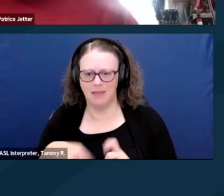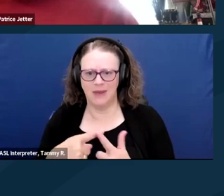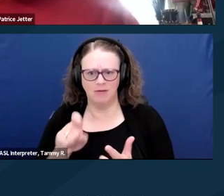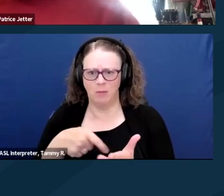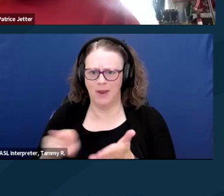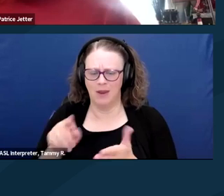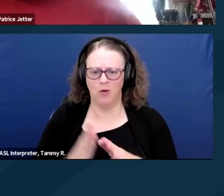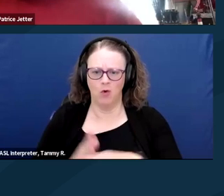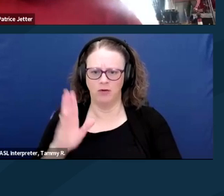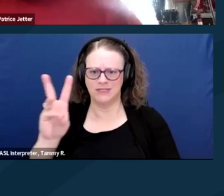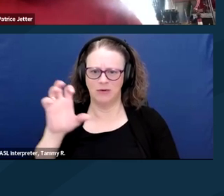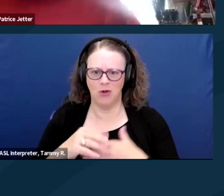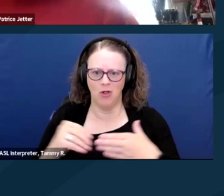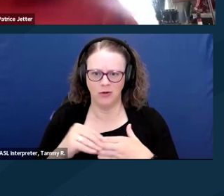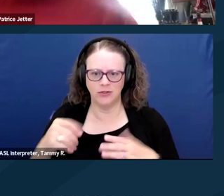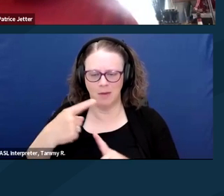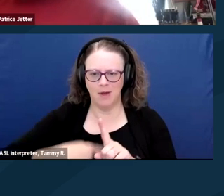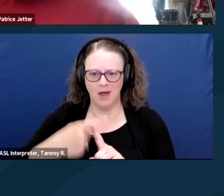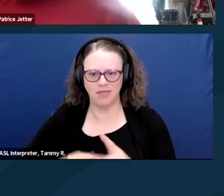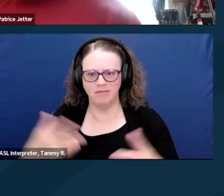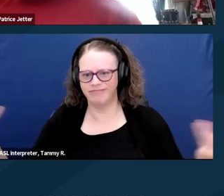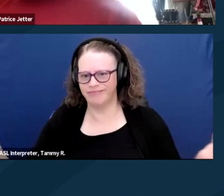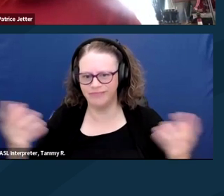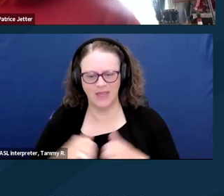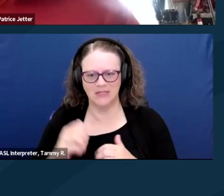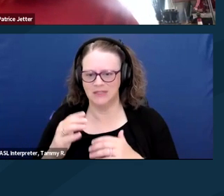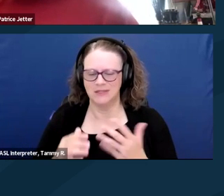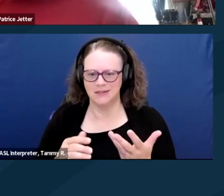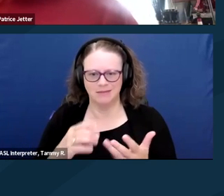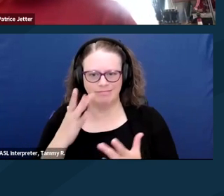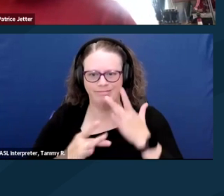I'm also not allowed to own a home because I can't have any assets.